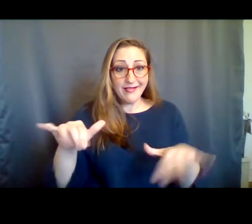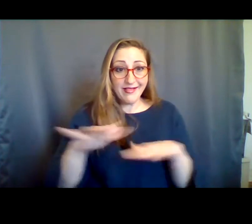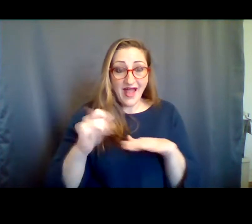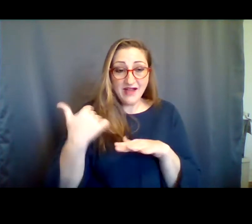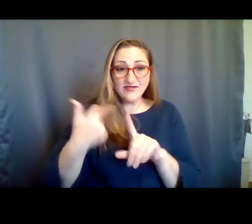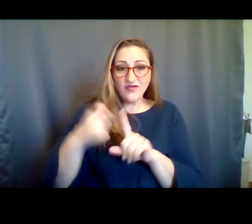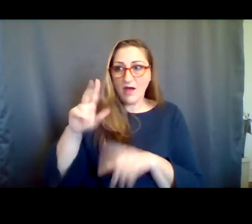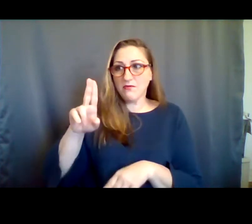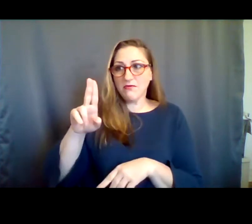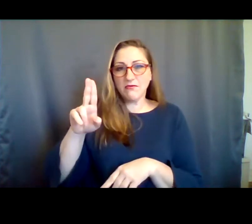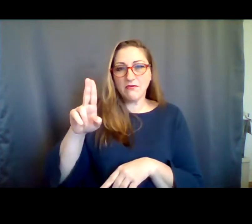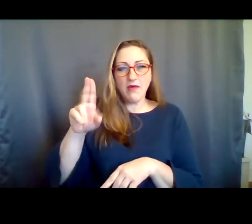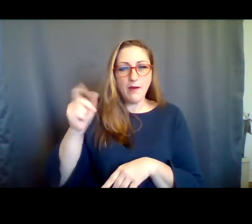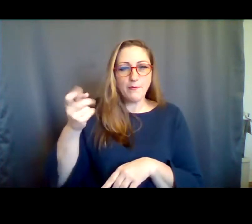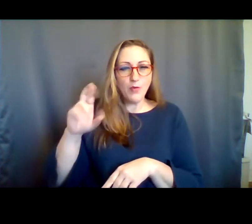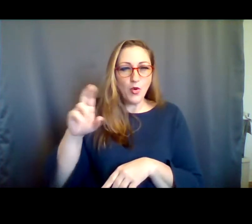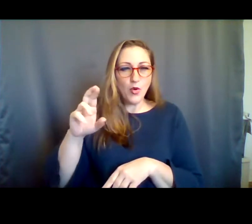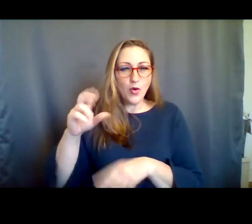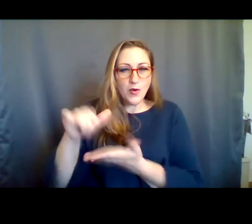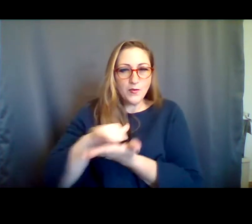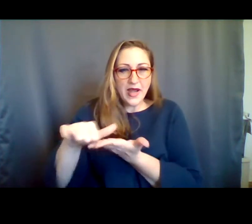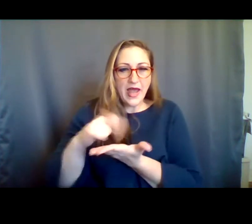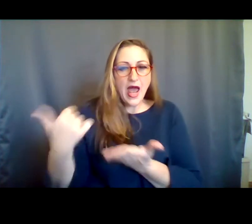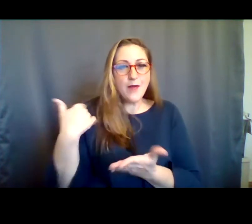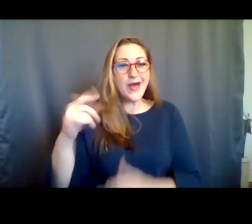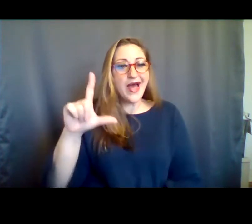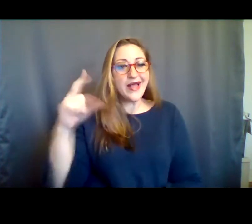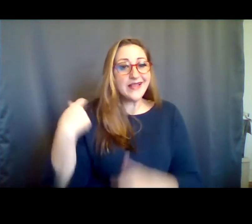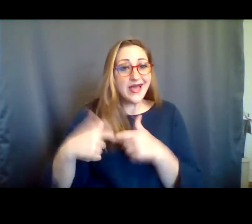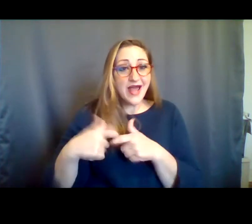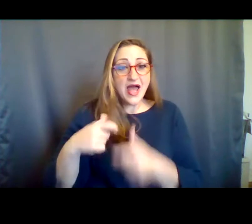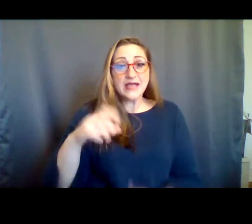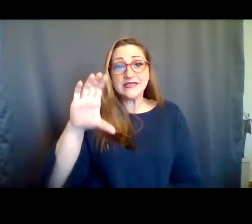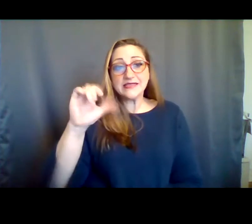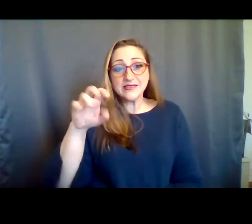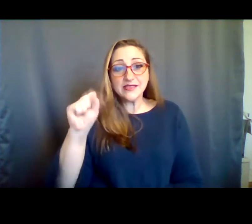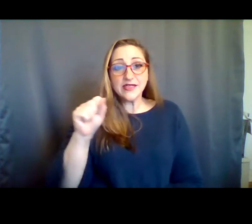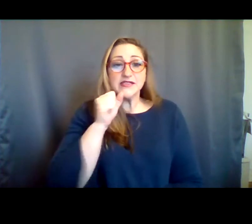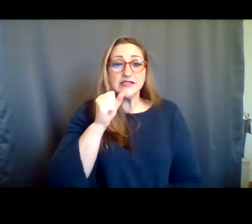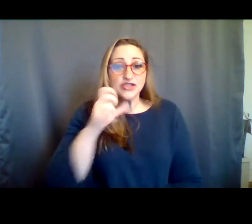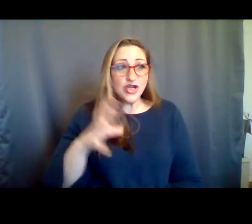known as Upper Manhattan. I'm a Latinx cisgender woman with